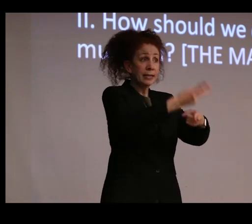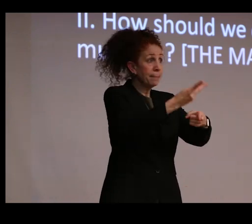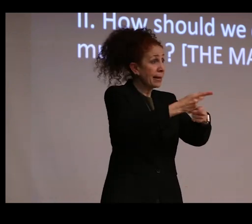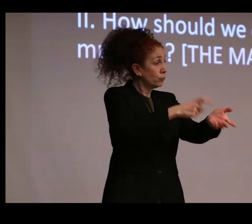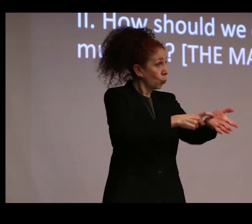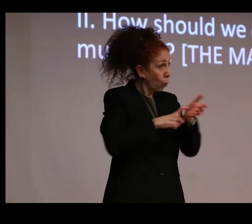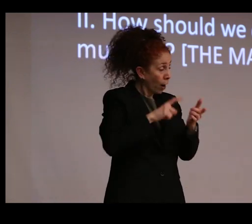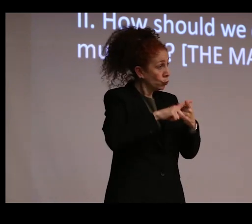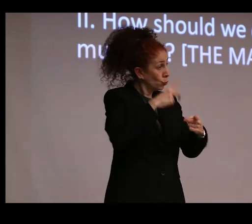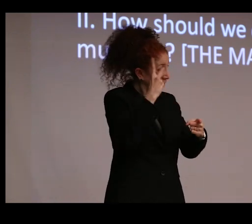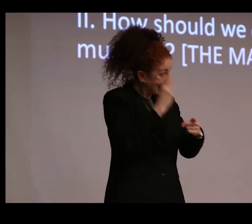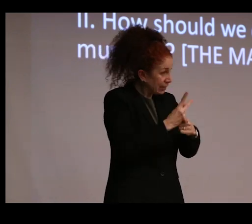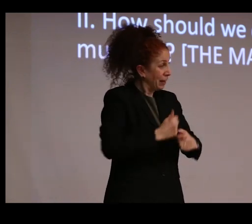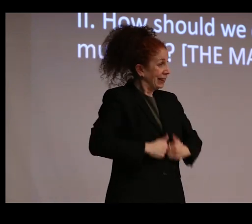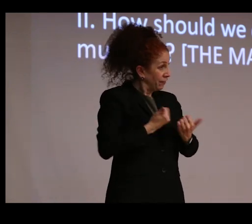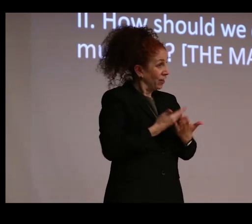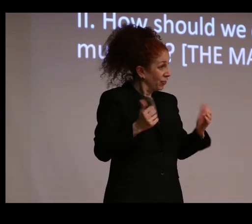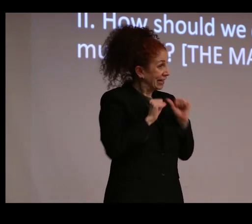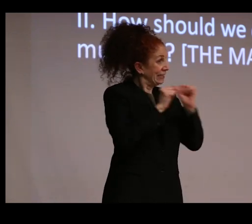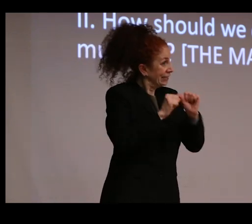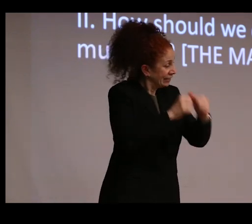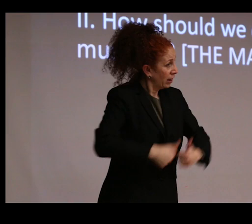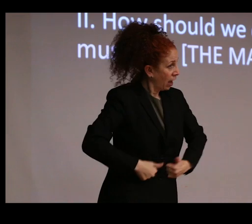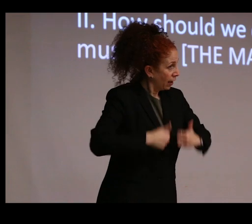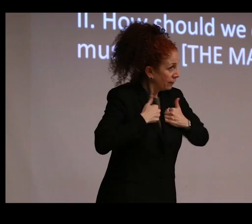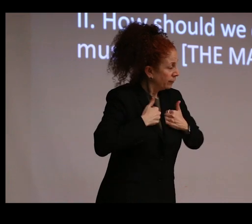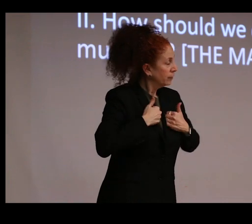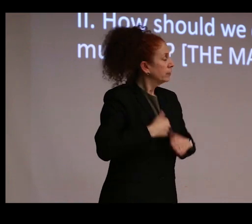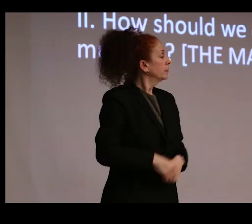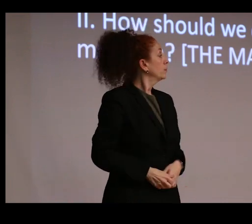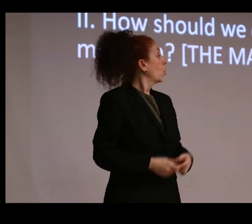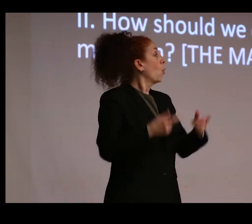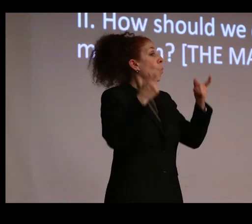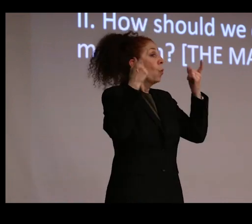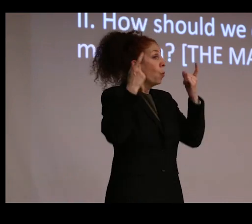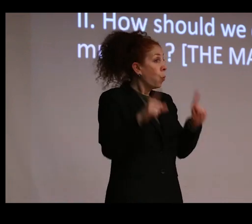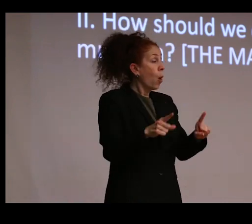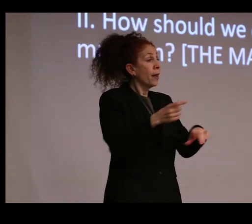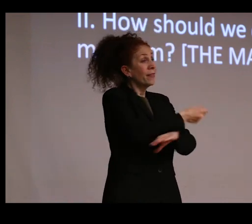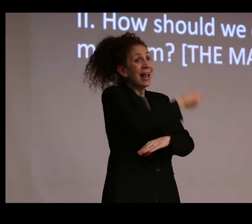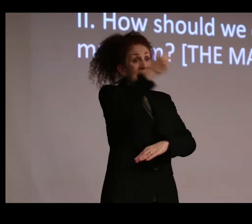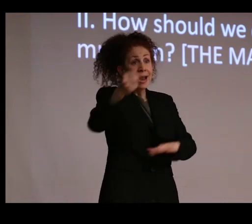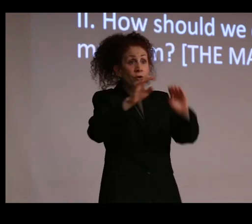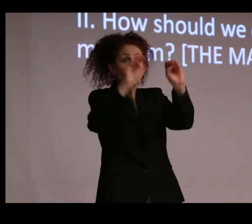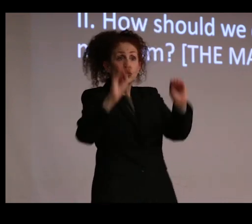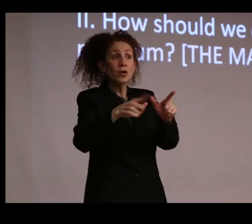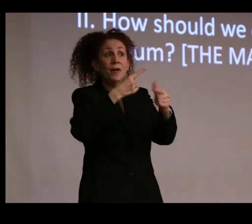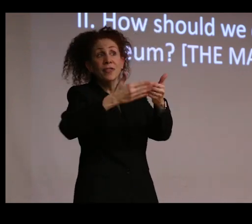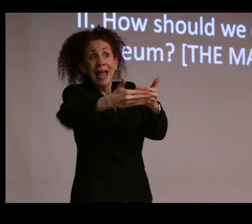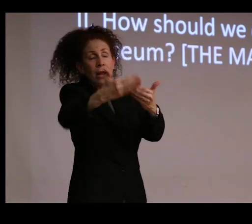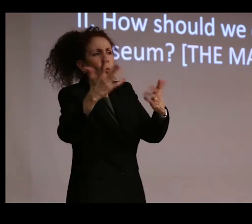to keep living things alive. But once things enter the museum, what kind of care do they need?